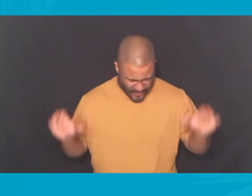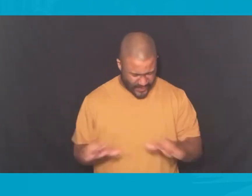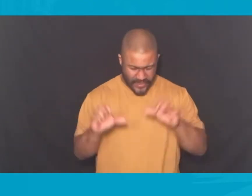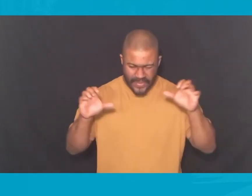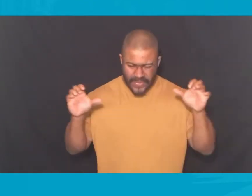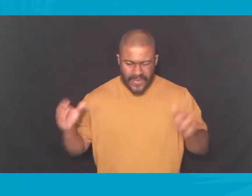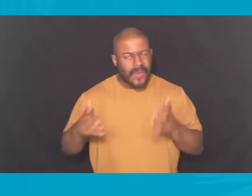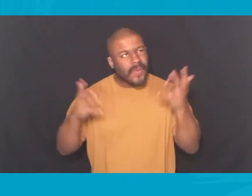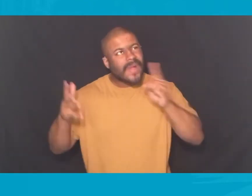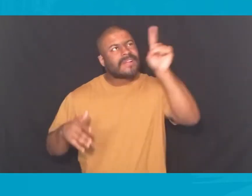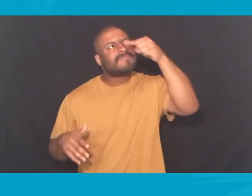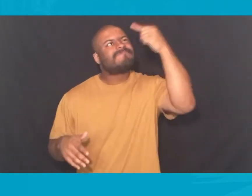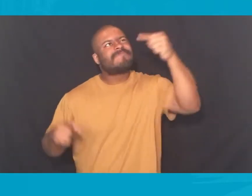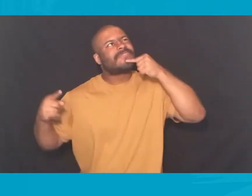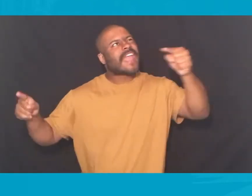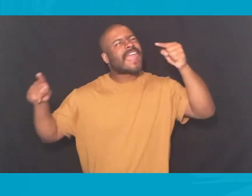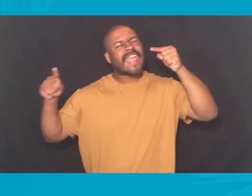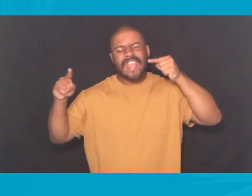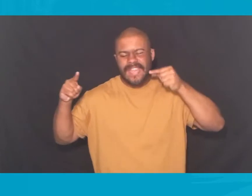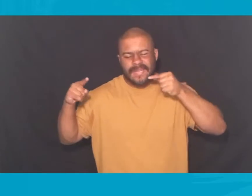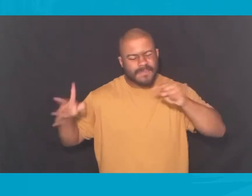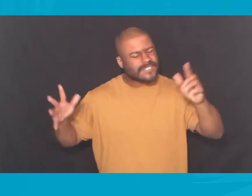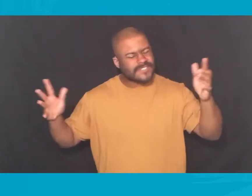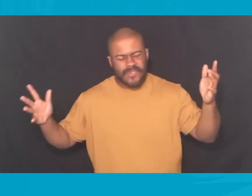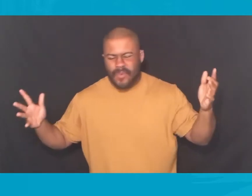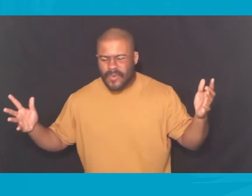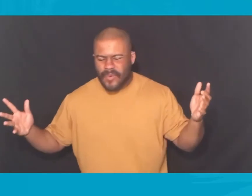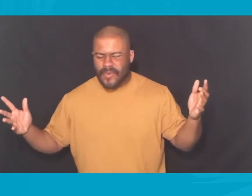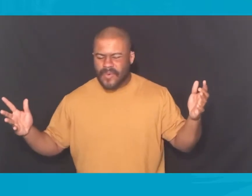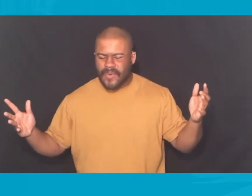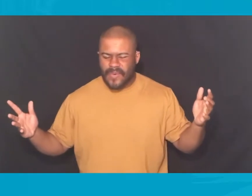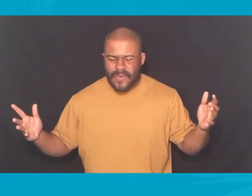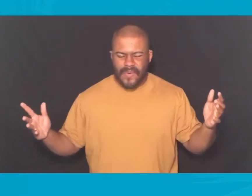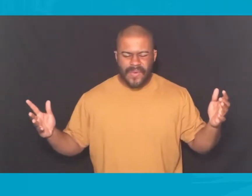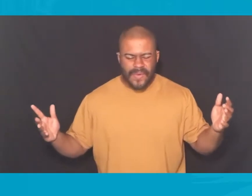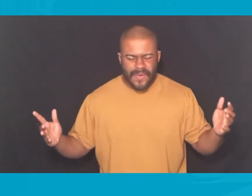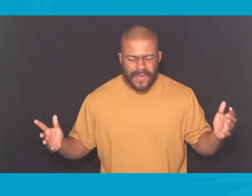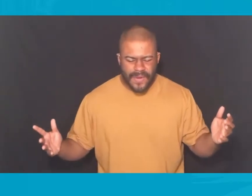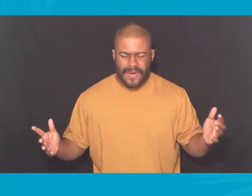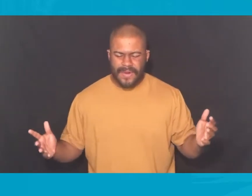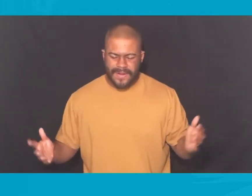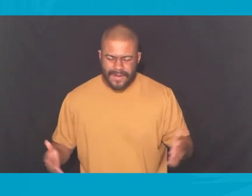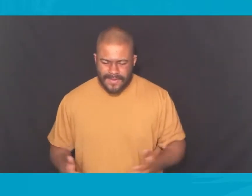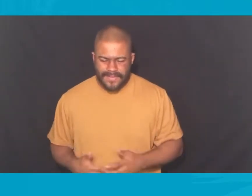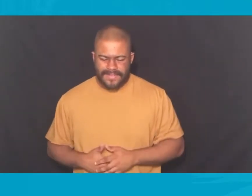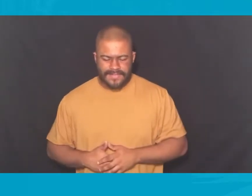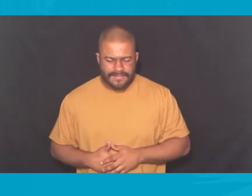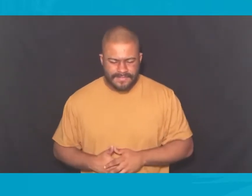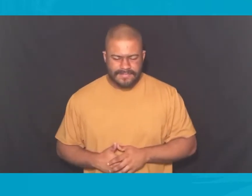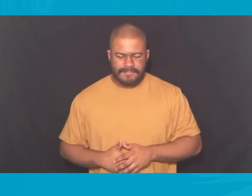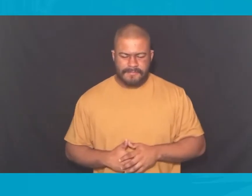Do what you are famous for What you are famous for